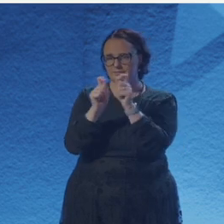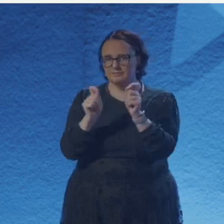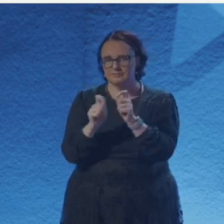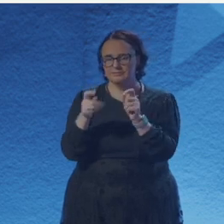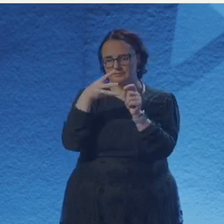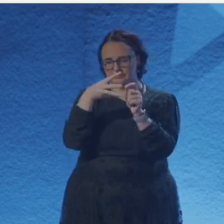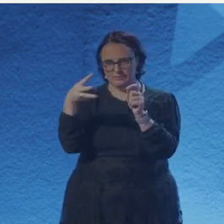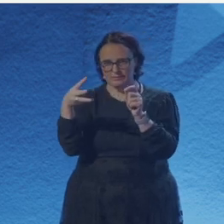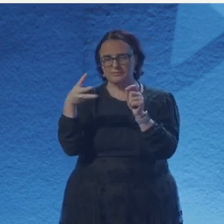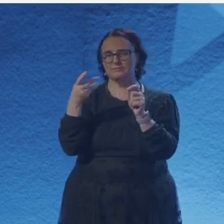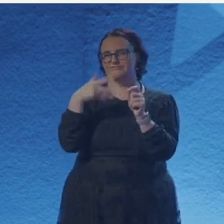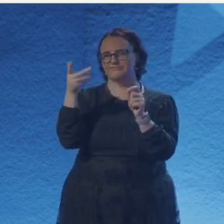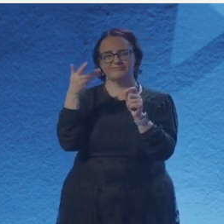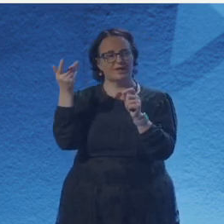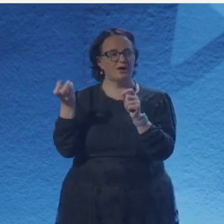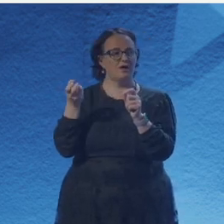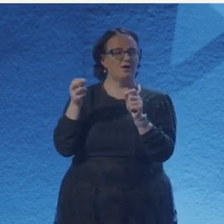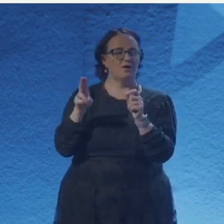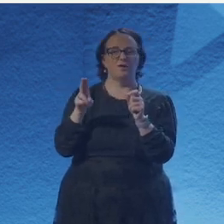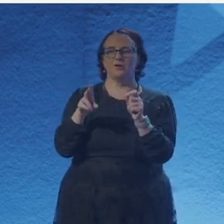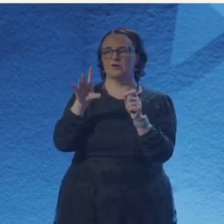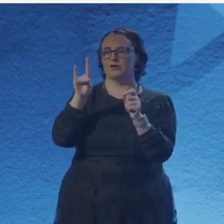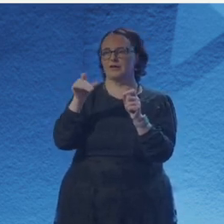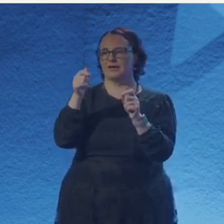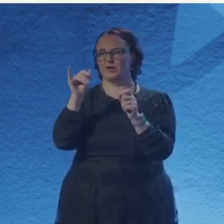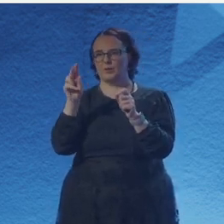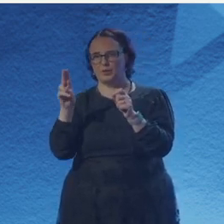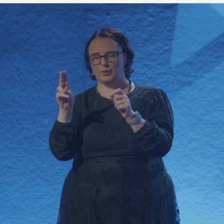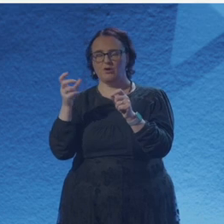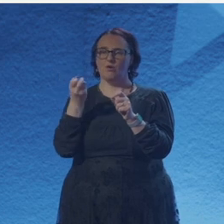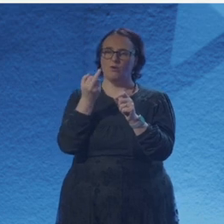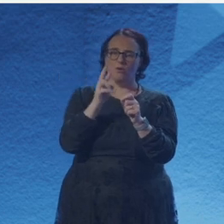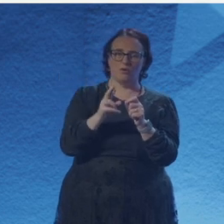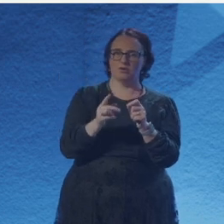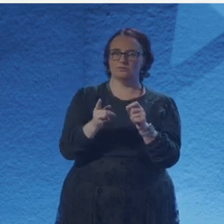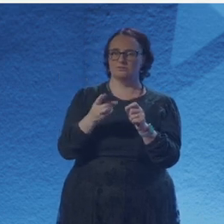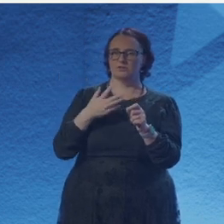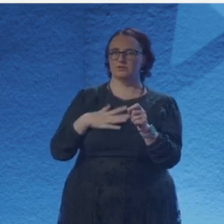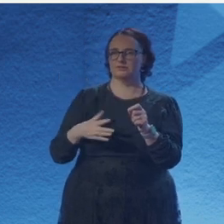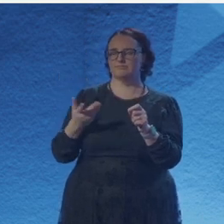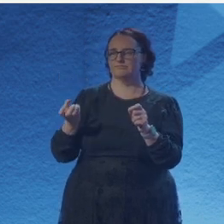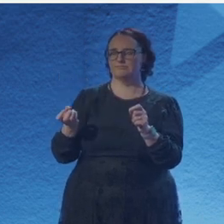(How did you do that? Did you first learn the structures?)